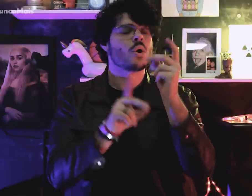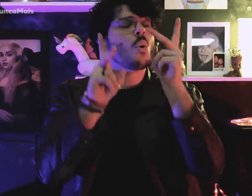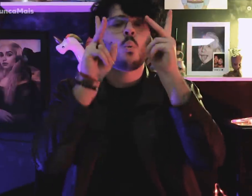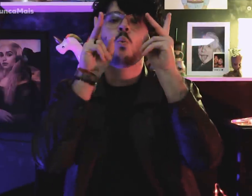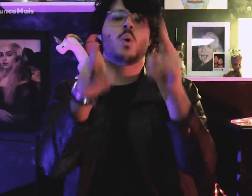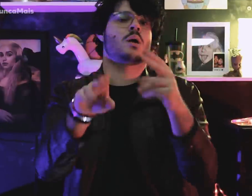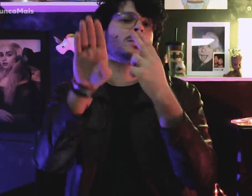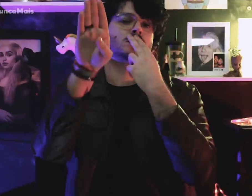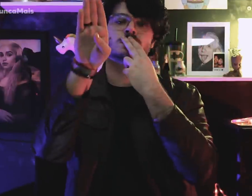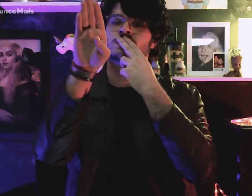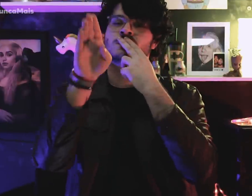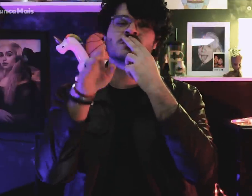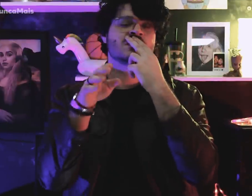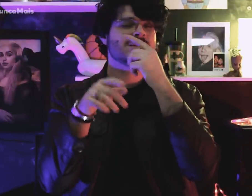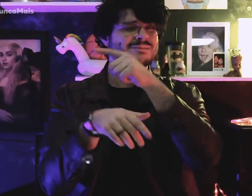just like the Nazis.